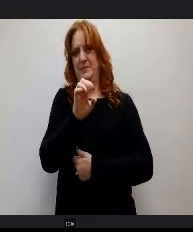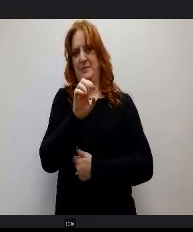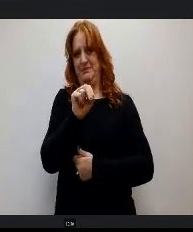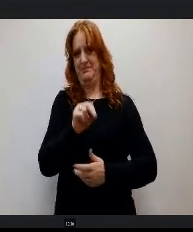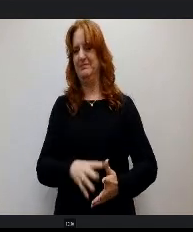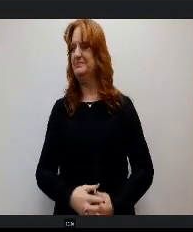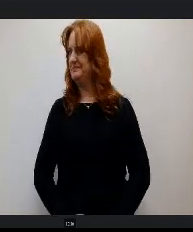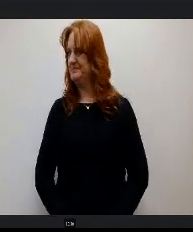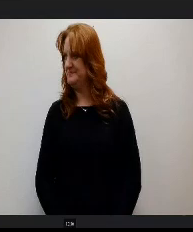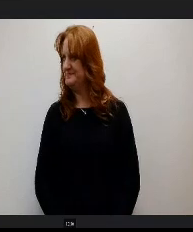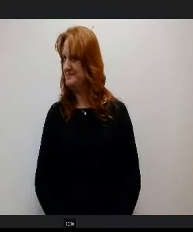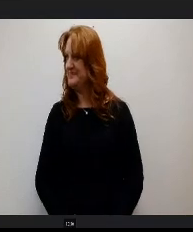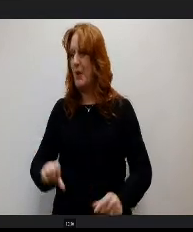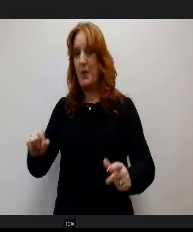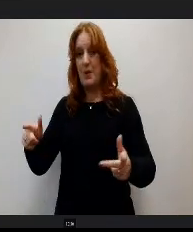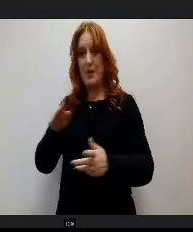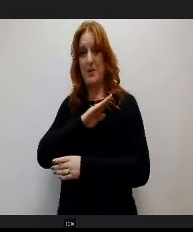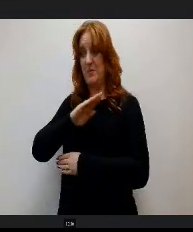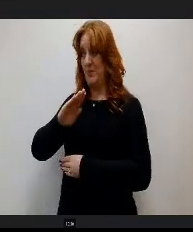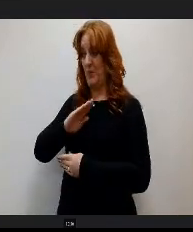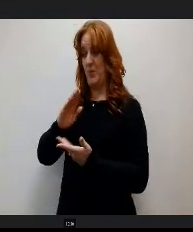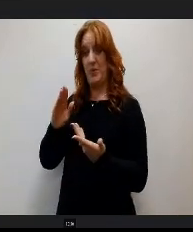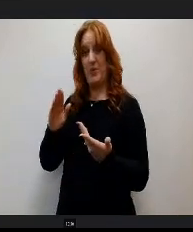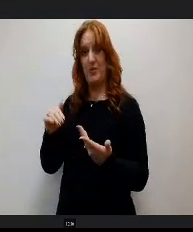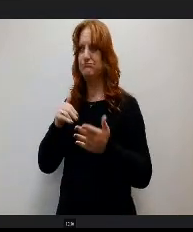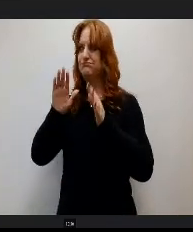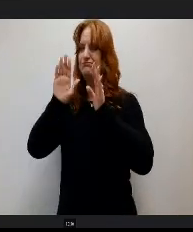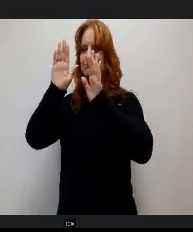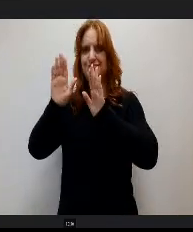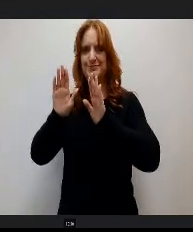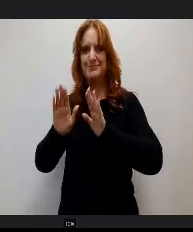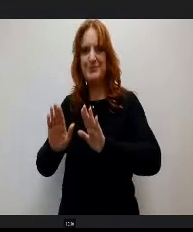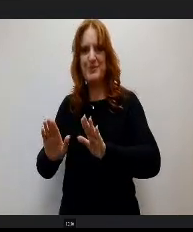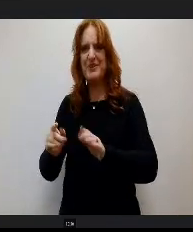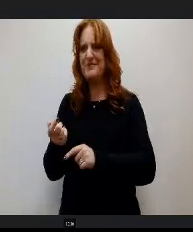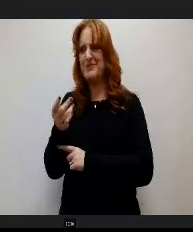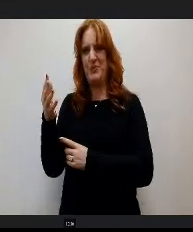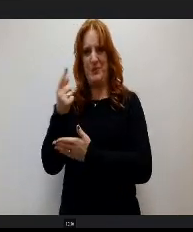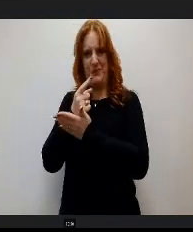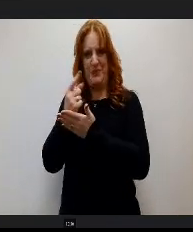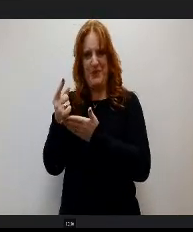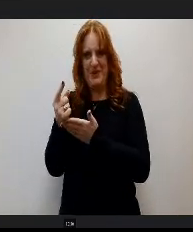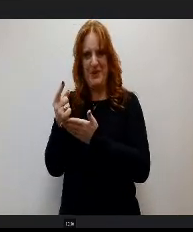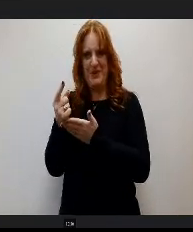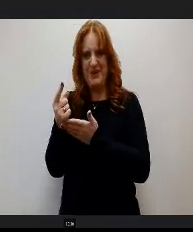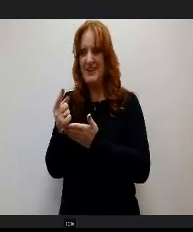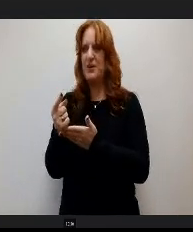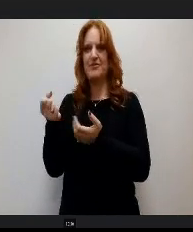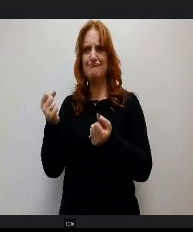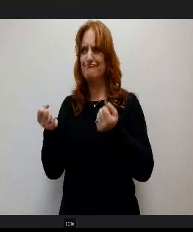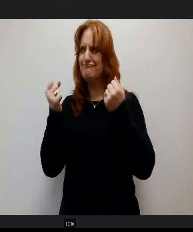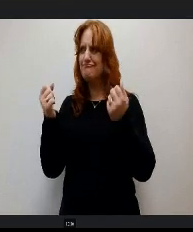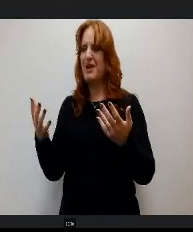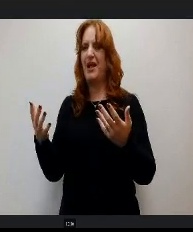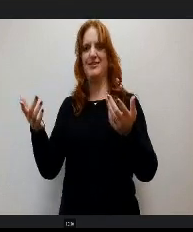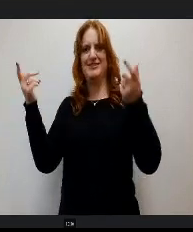OK. Board, we have had a wonderful couple of weeks, so we have a lot to celebrate. Great happens here in